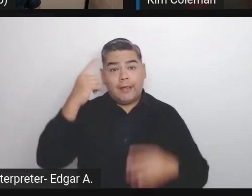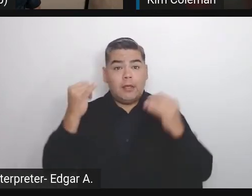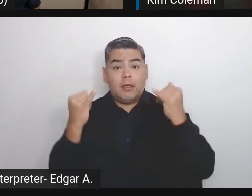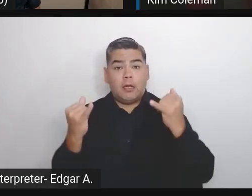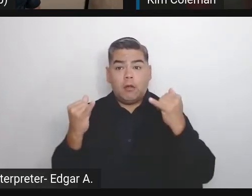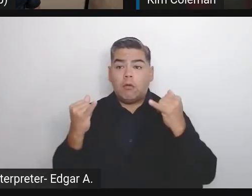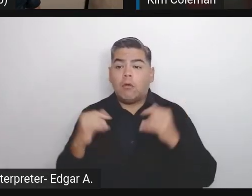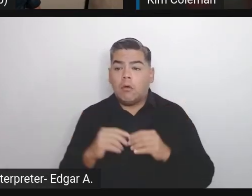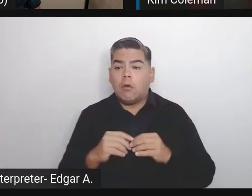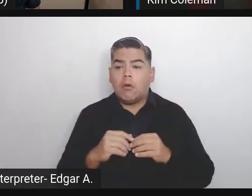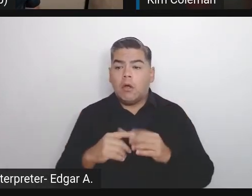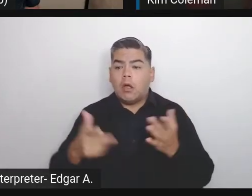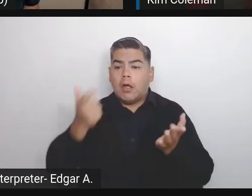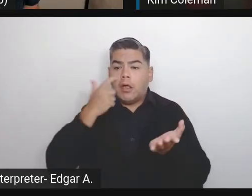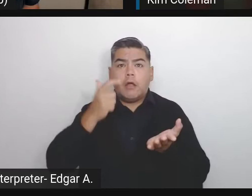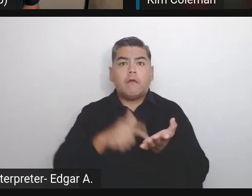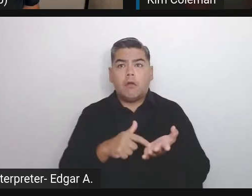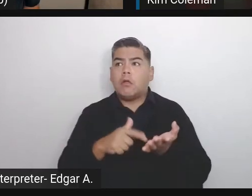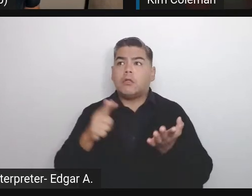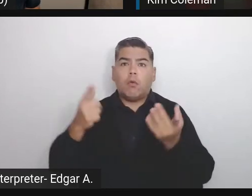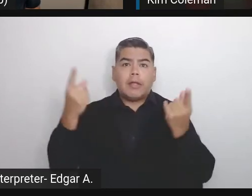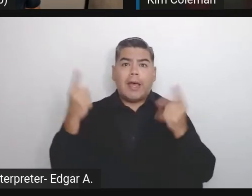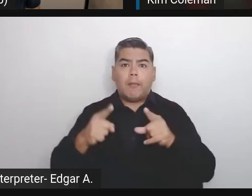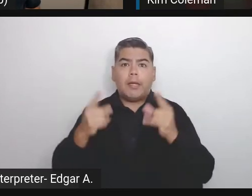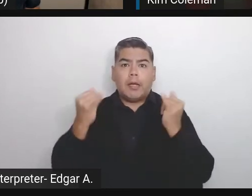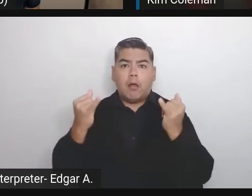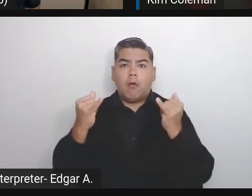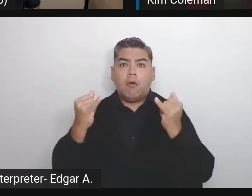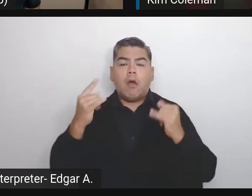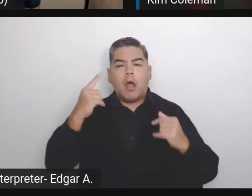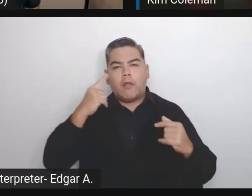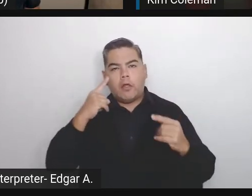I think that WordPress is more accessible to everyone.